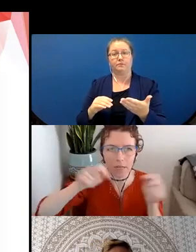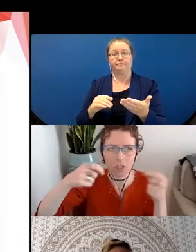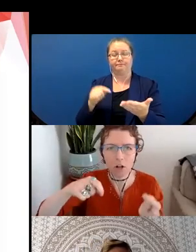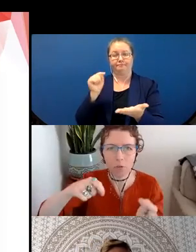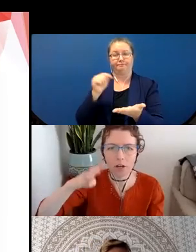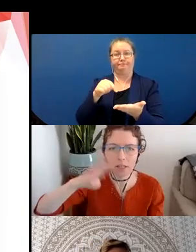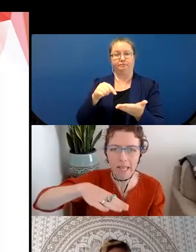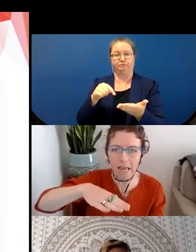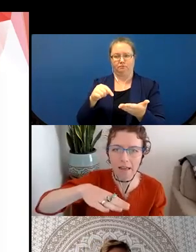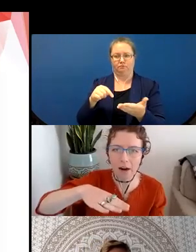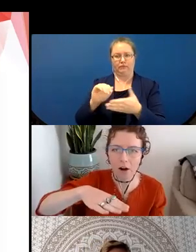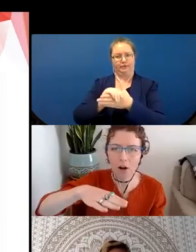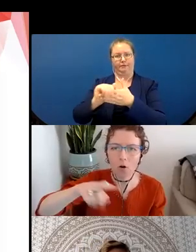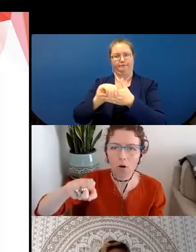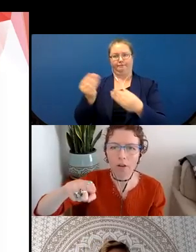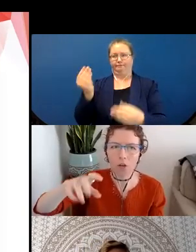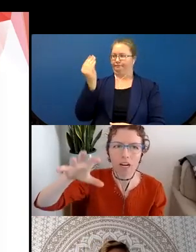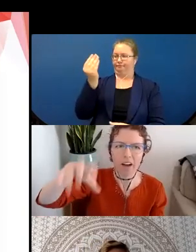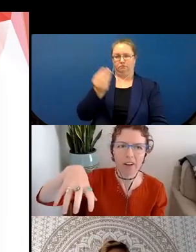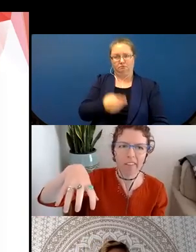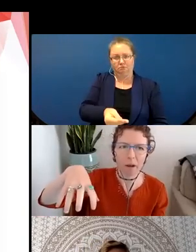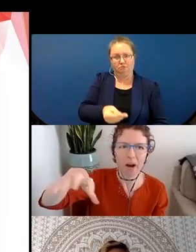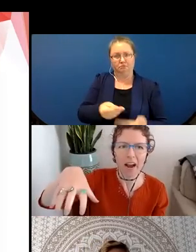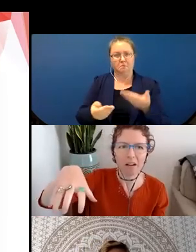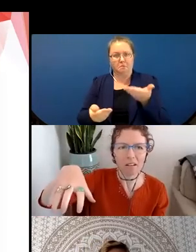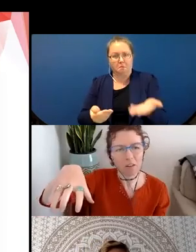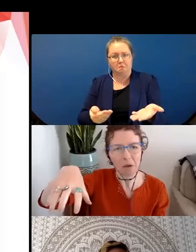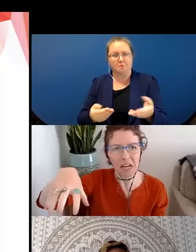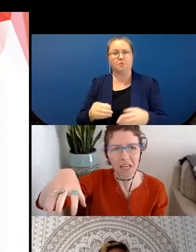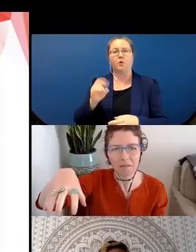a dollar bill is laying there. Orr that you could have a pile of money, right, we'd all